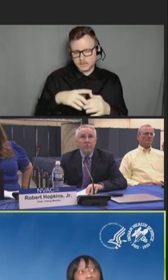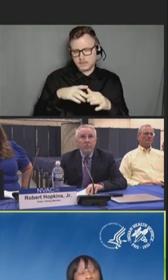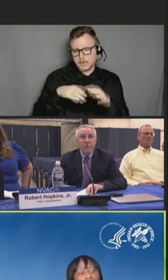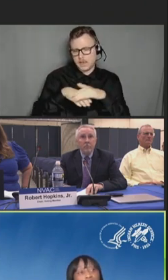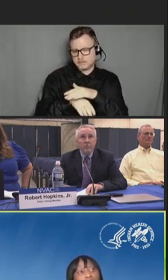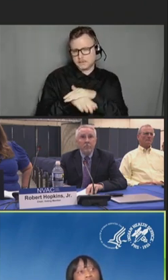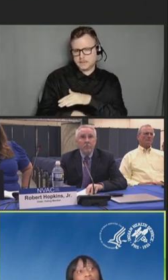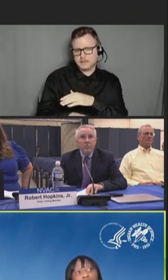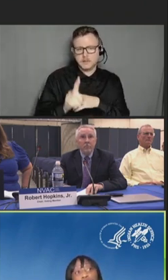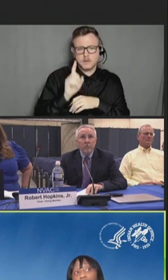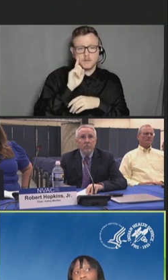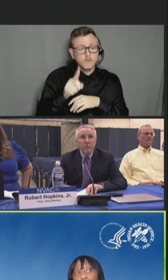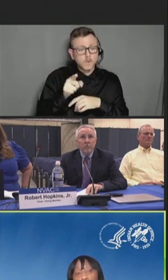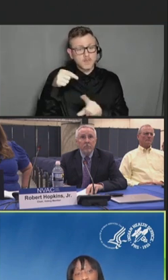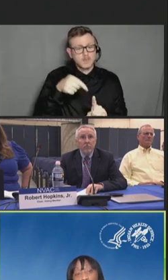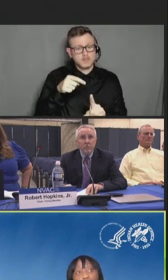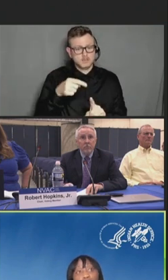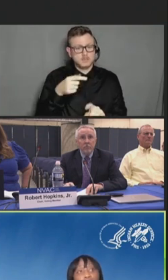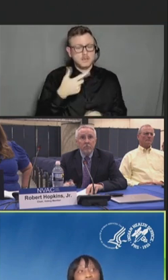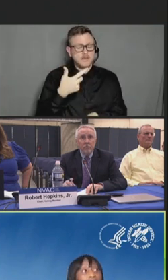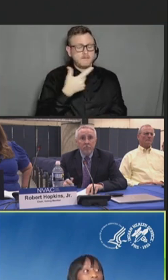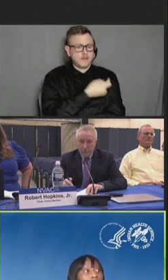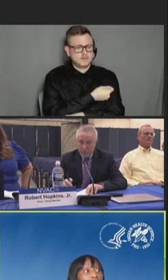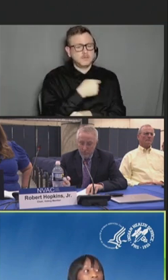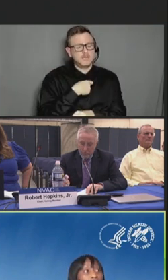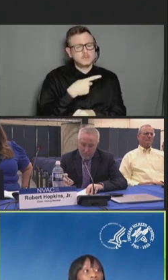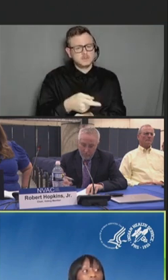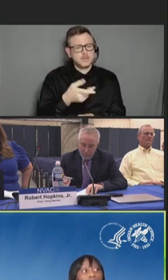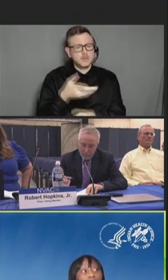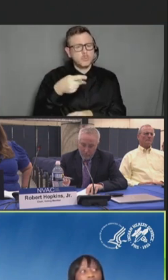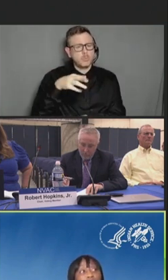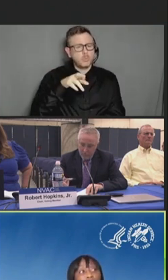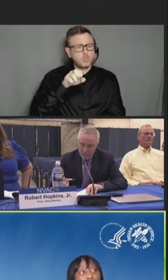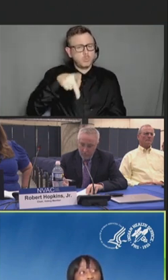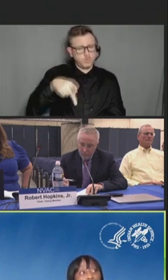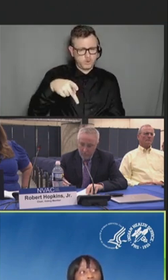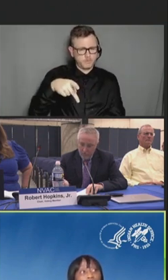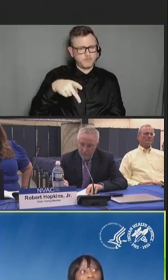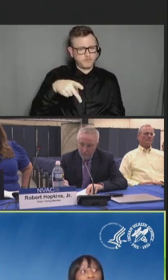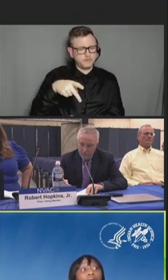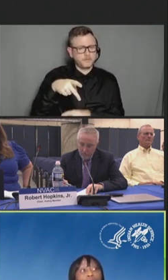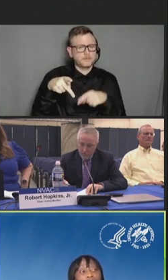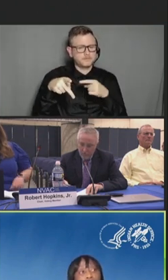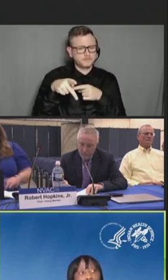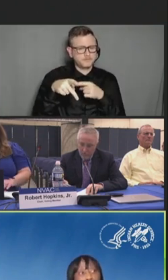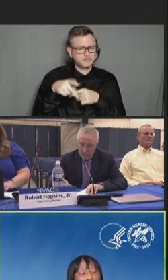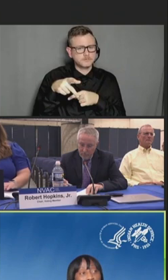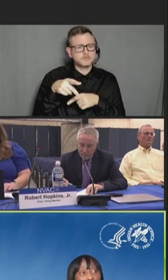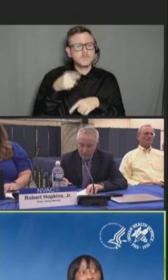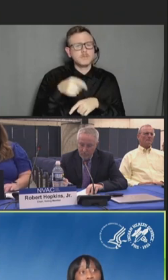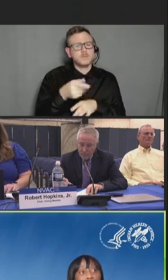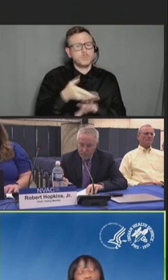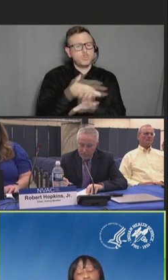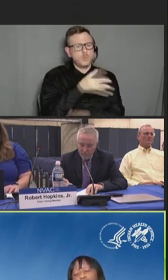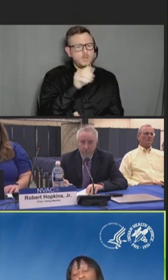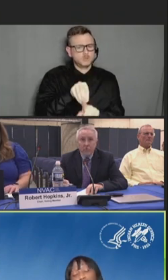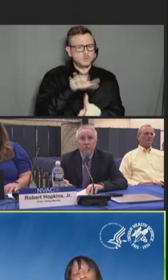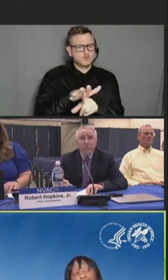vaccine as a pre-exposure prophylaxis as part of our mpox prep initiative, which was implemented